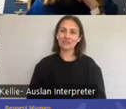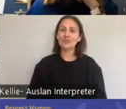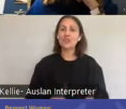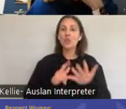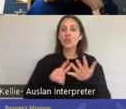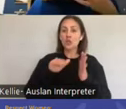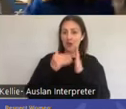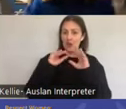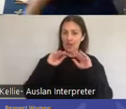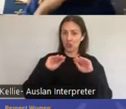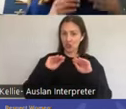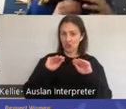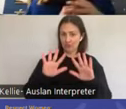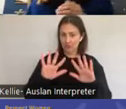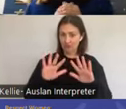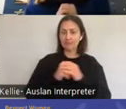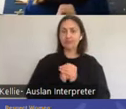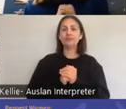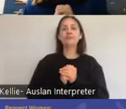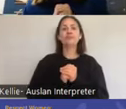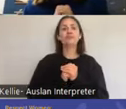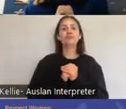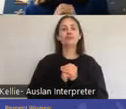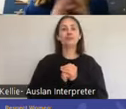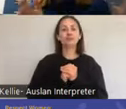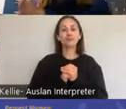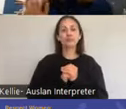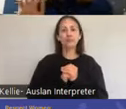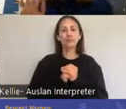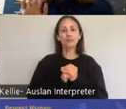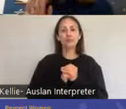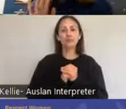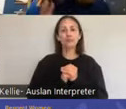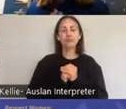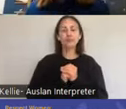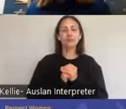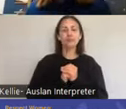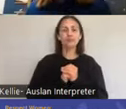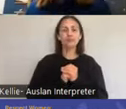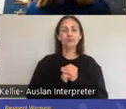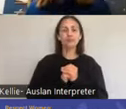So we're going right back to the study, I suppose, of the sexual response system.